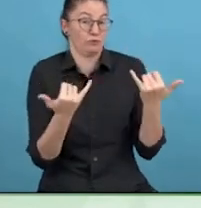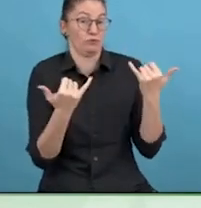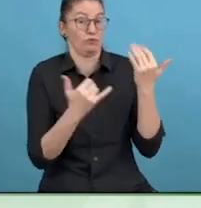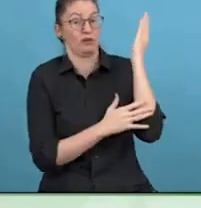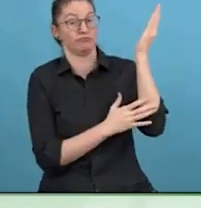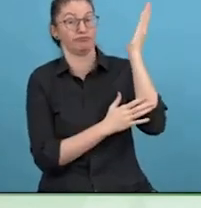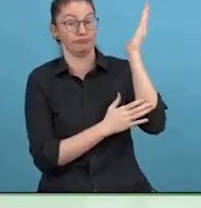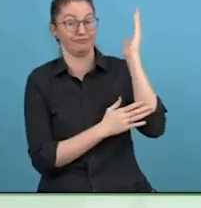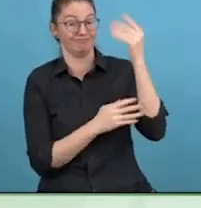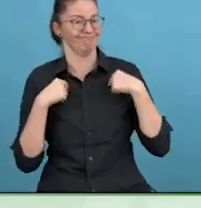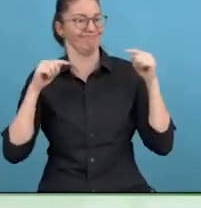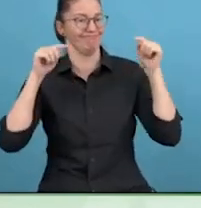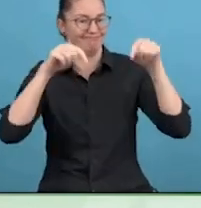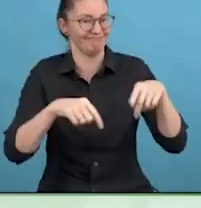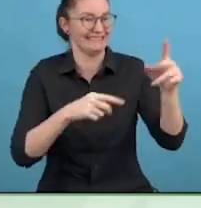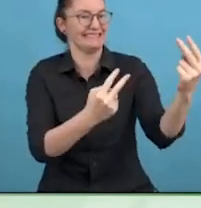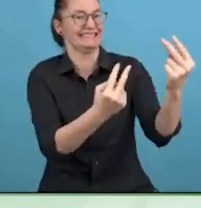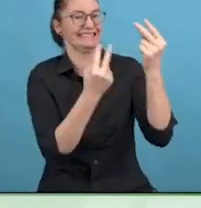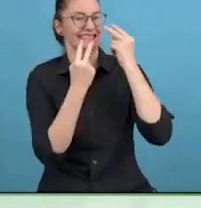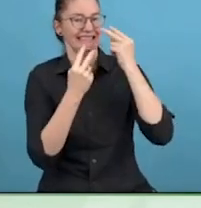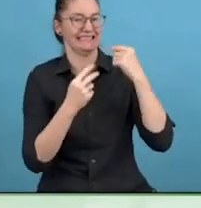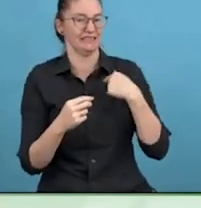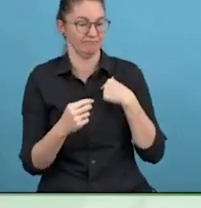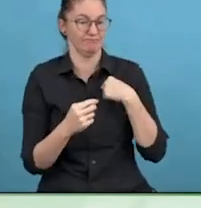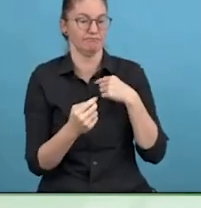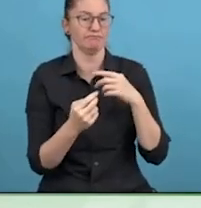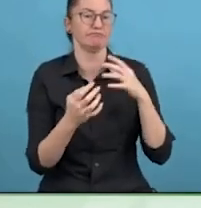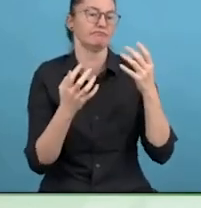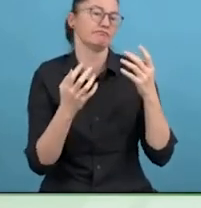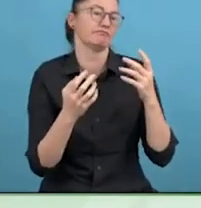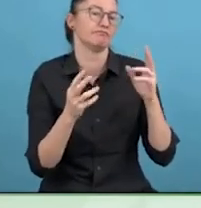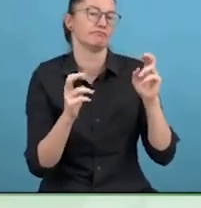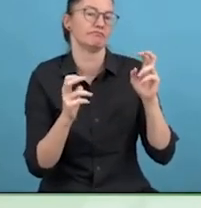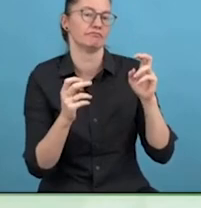my work I need a personal assistant. I am not managing.